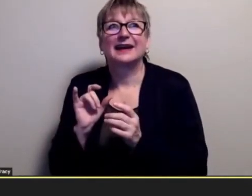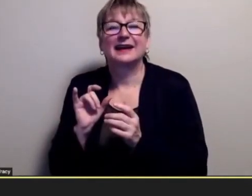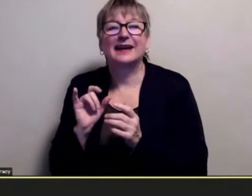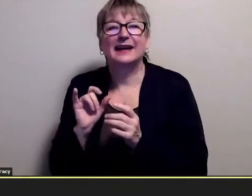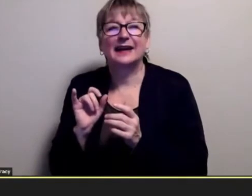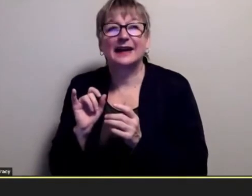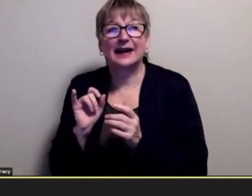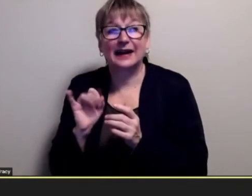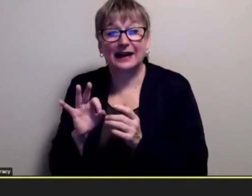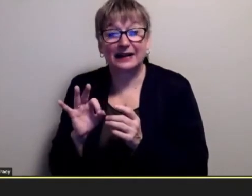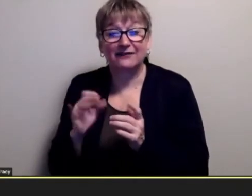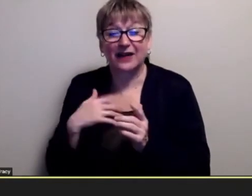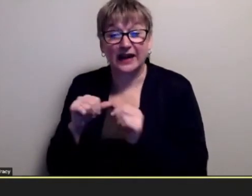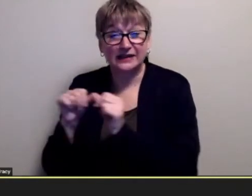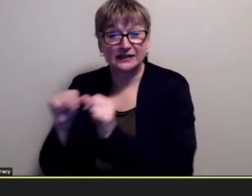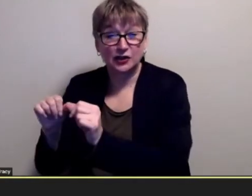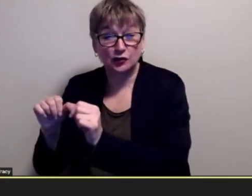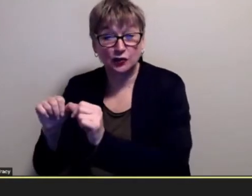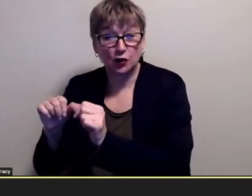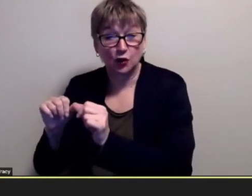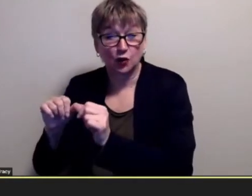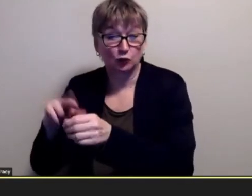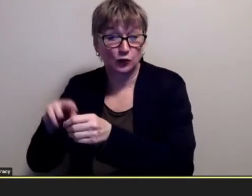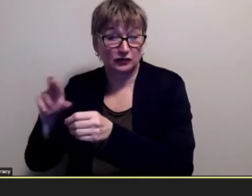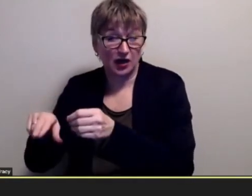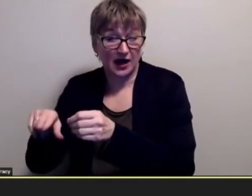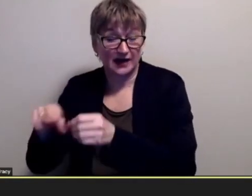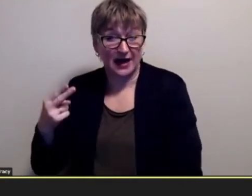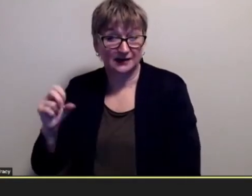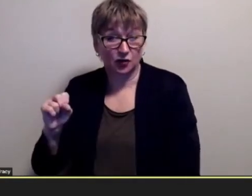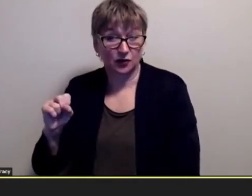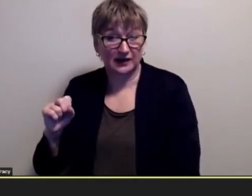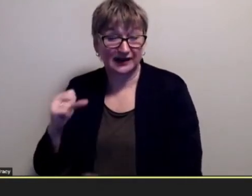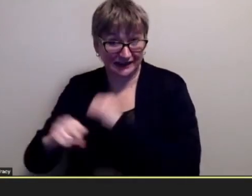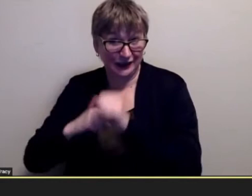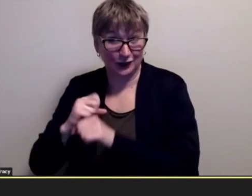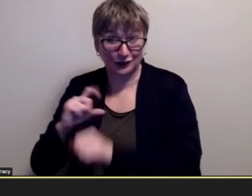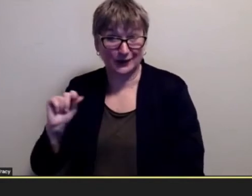at time uh you know in 2010 like obviously no one would have been